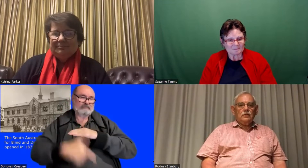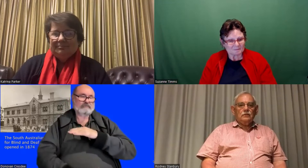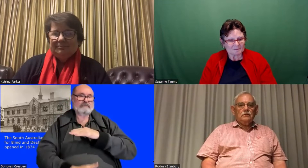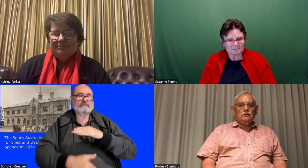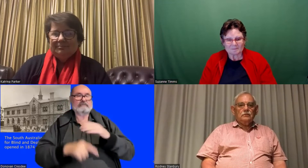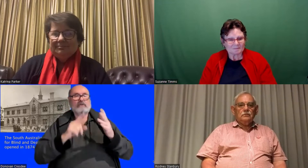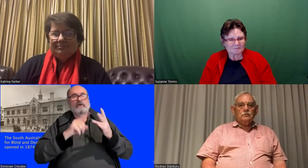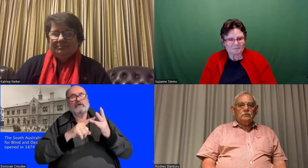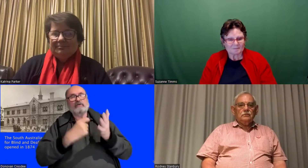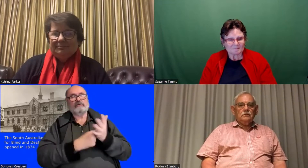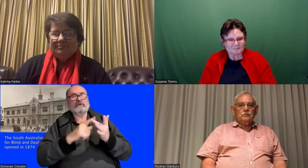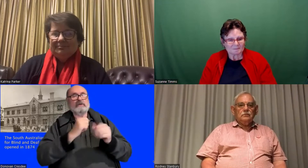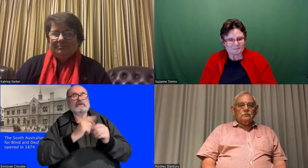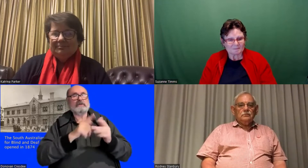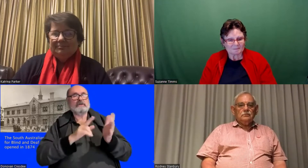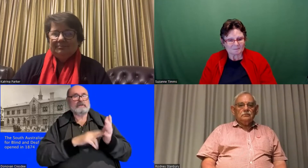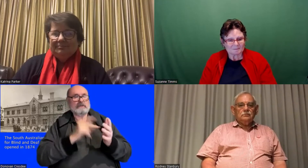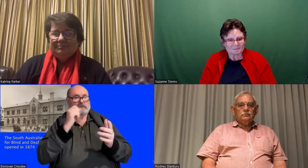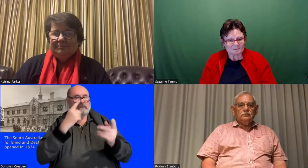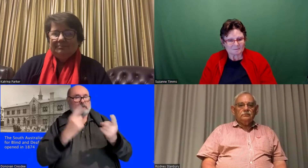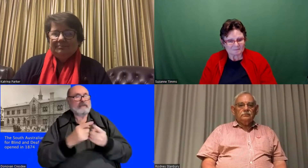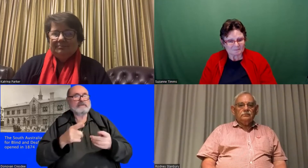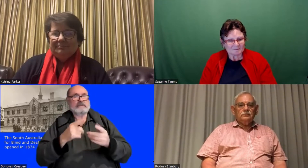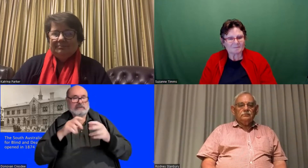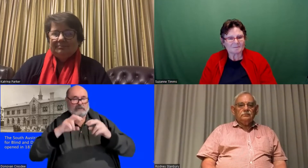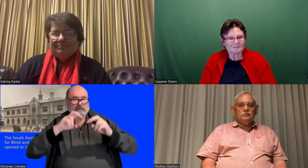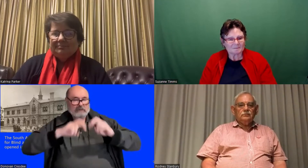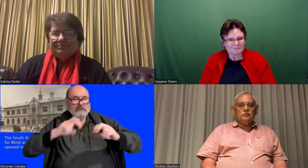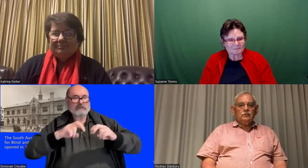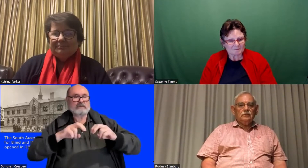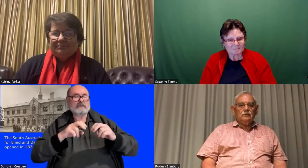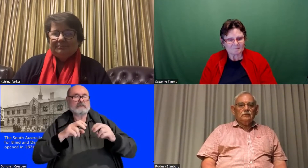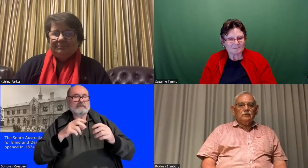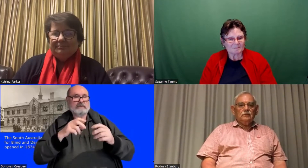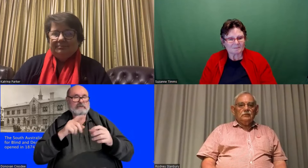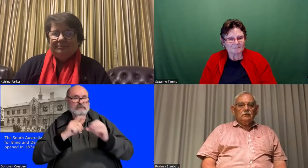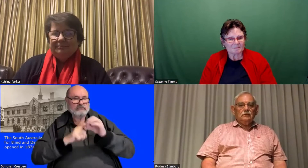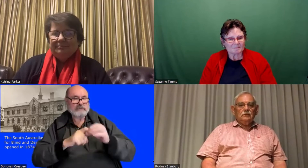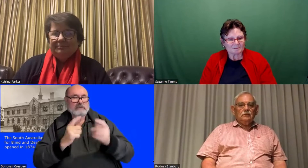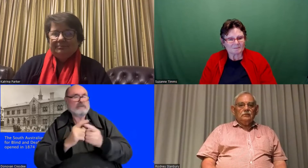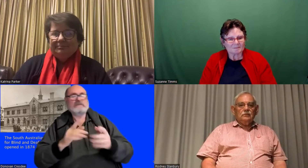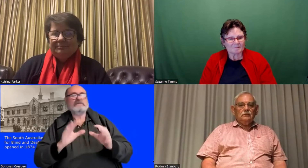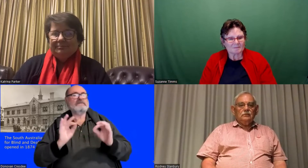I want to say I haven't done any in-depth research about the origin of the sign I haven't